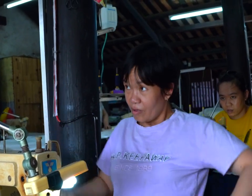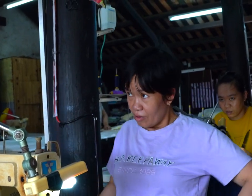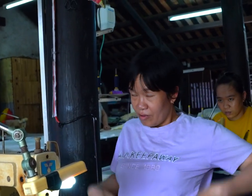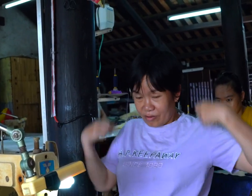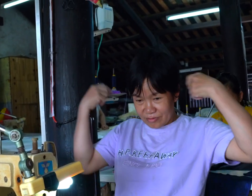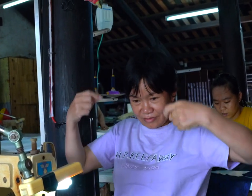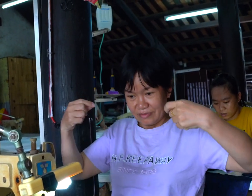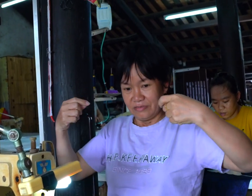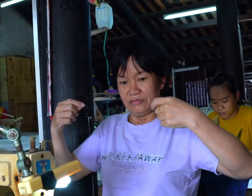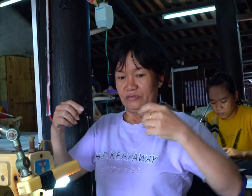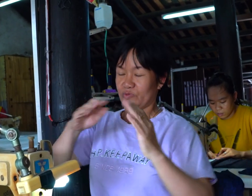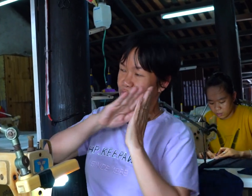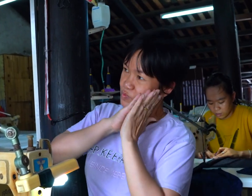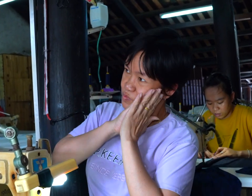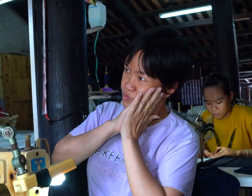This is for covering the body.